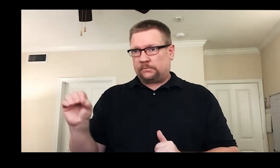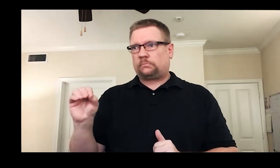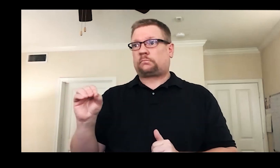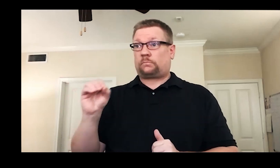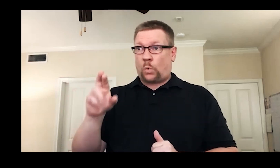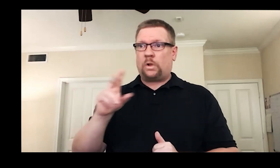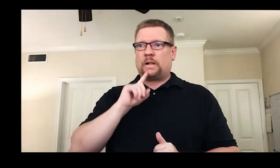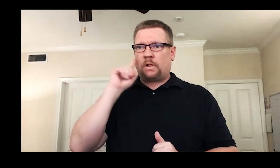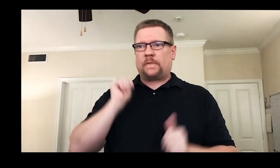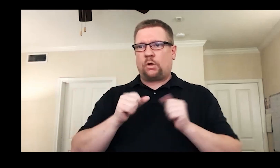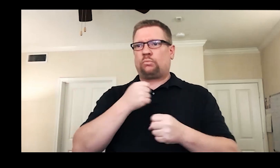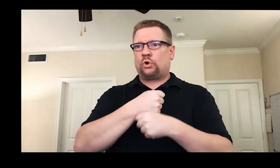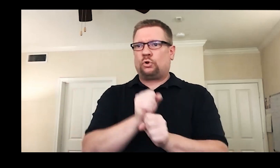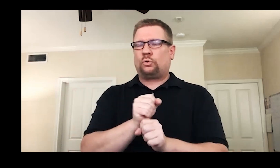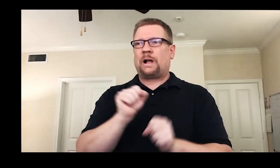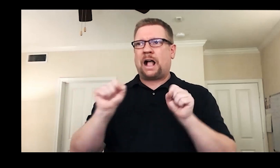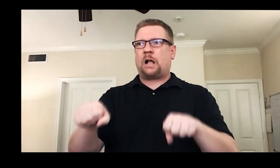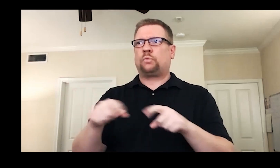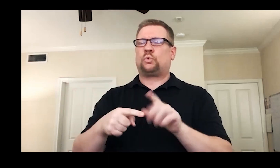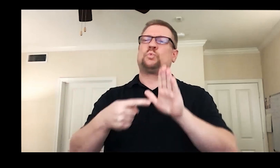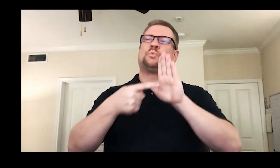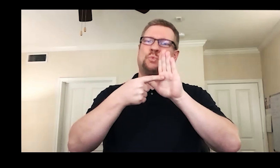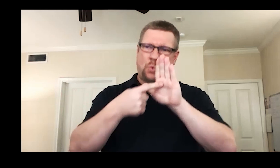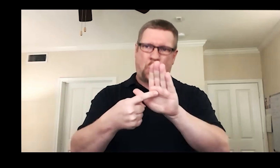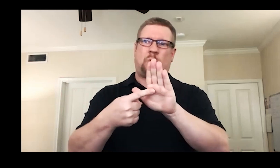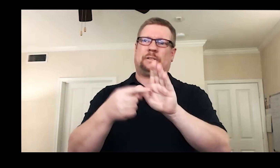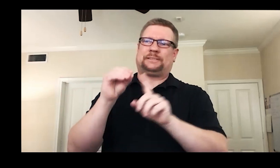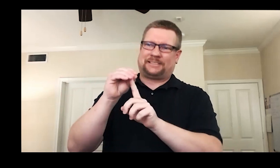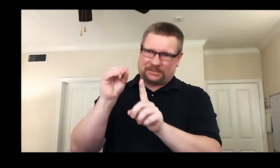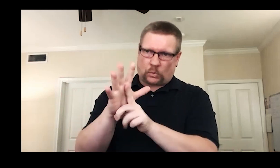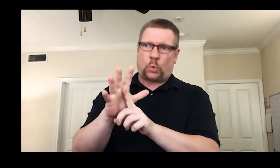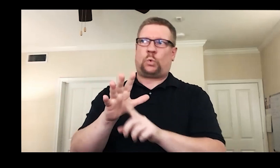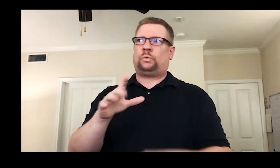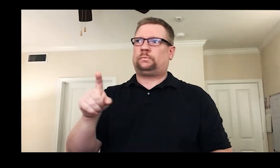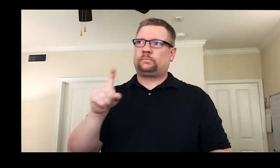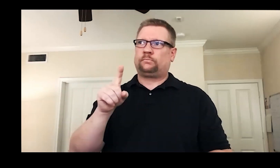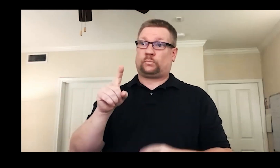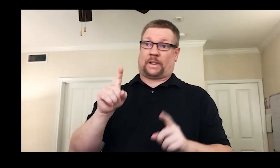theater companies and/or Deaf productions able to showcase the capabilities of Deaf talent.